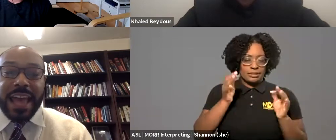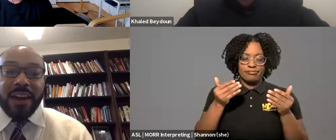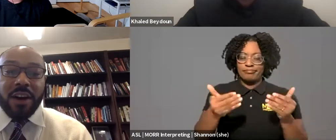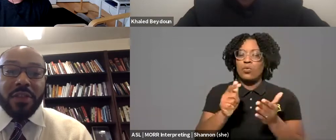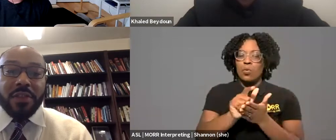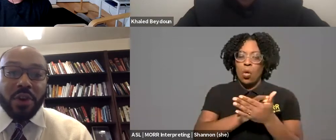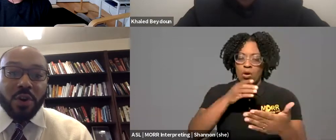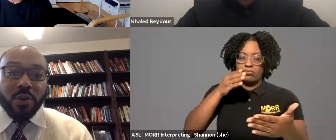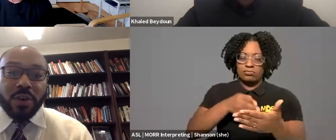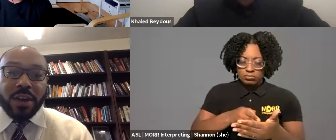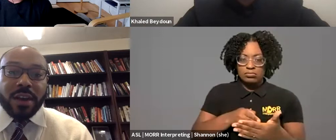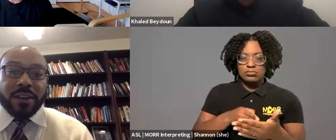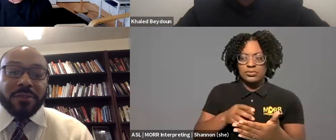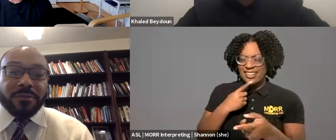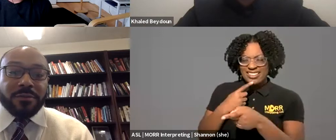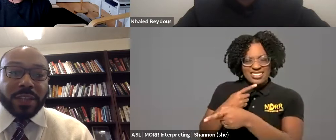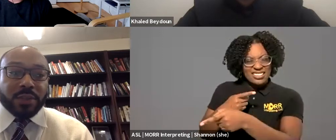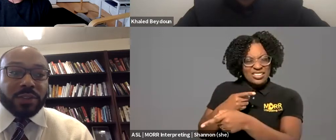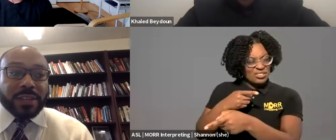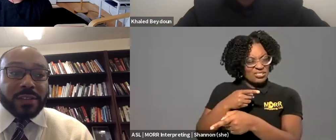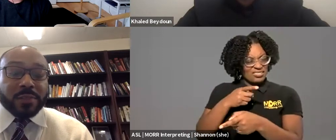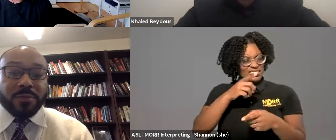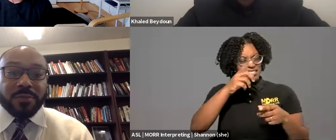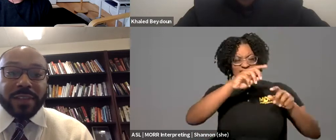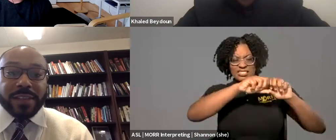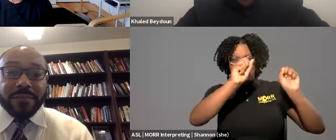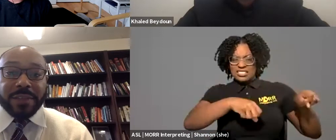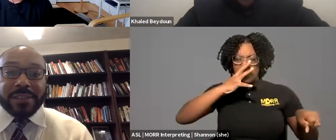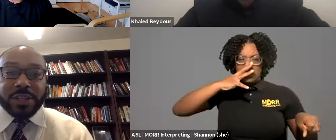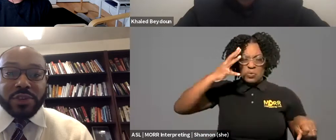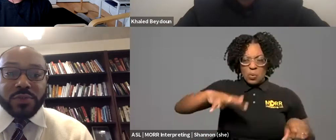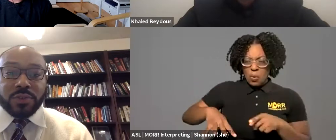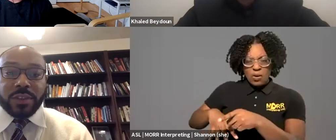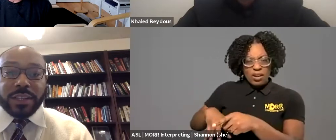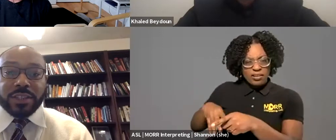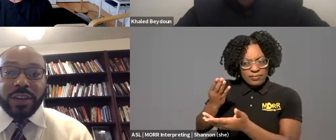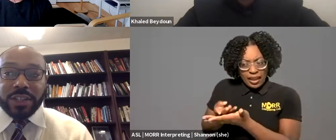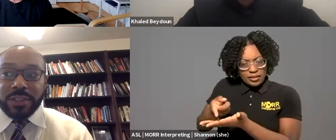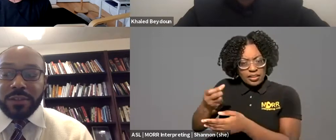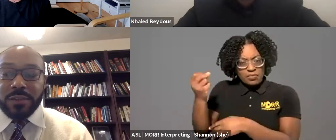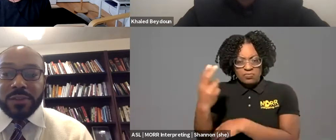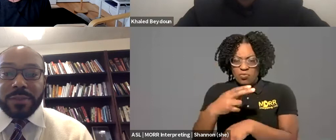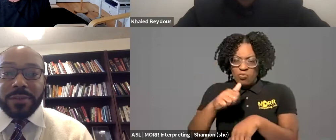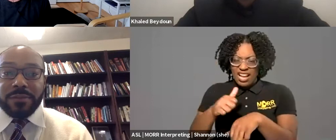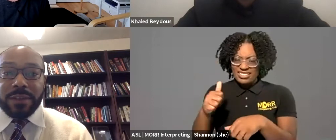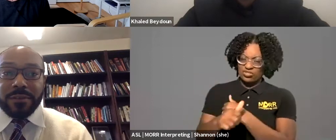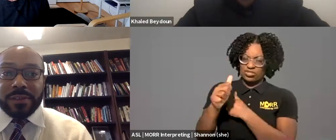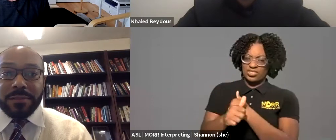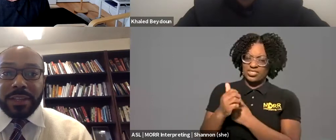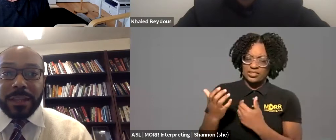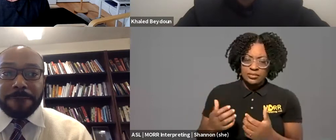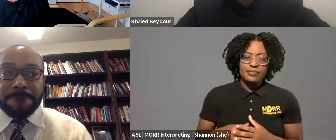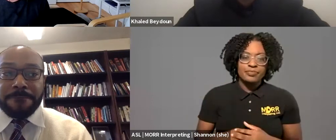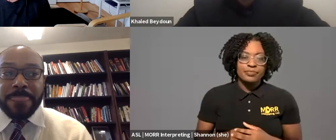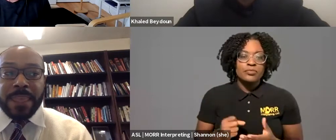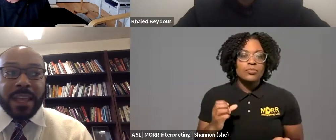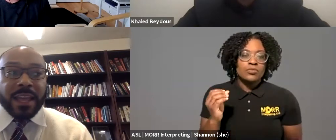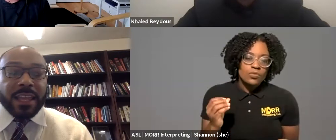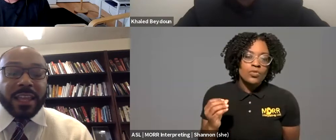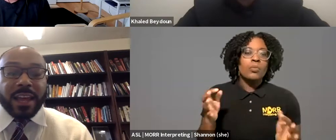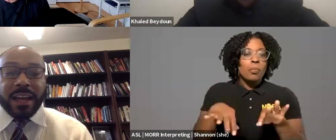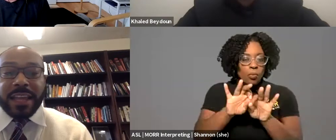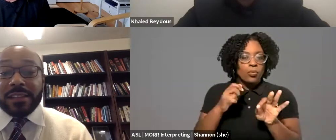between race and the First Amendment with the understanding that although racial justice movements have been central to the construction of the First Amendment freedom of assembly, yet and still even today in 2020, 2021, you've seen it happen in such a racially unjust way that you can make the argument and defend the argument that it is a racial project. It is applied in the way to uphold racial hierarchy.